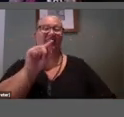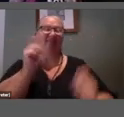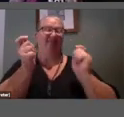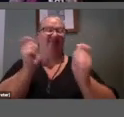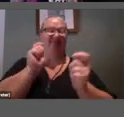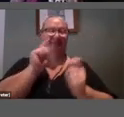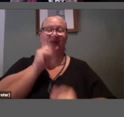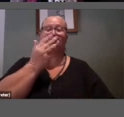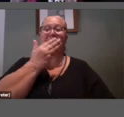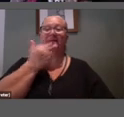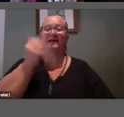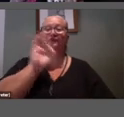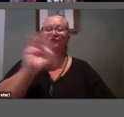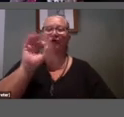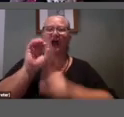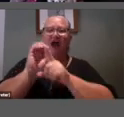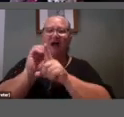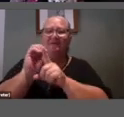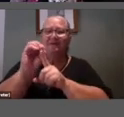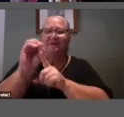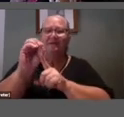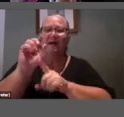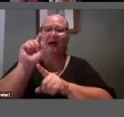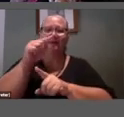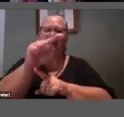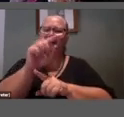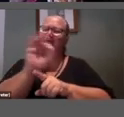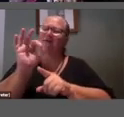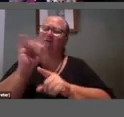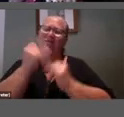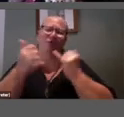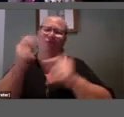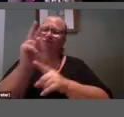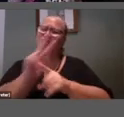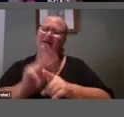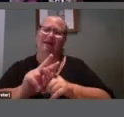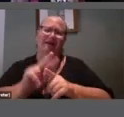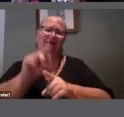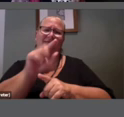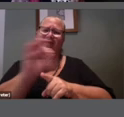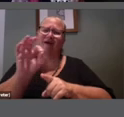And we see that the poor gerbils not being very good at reading, haven't paid attention to that sign.